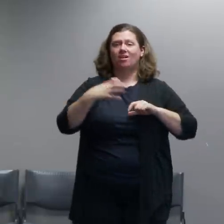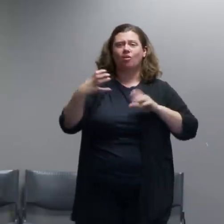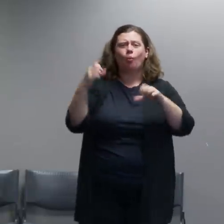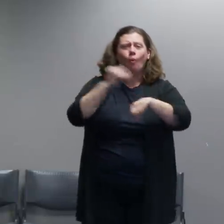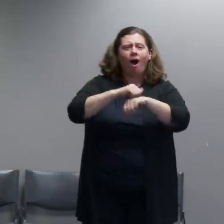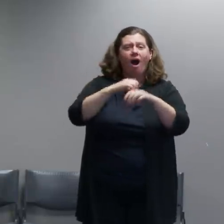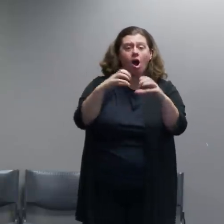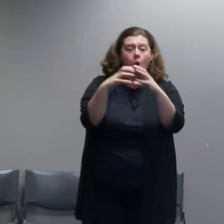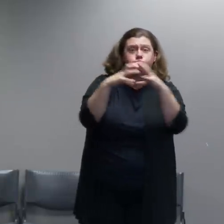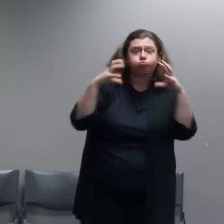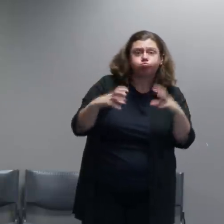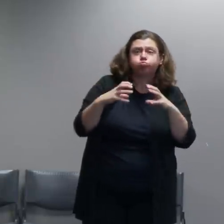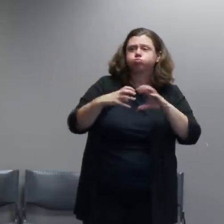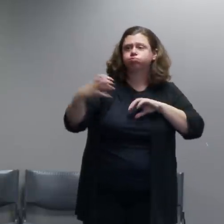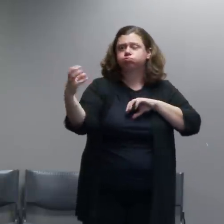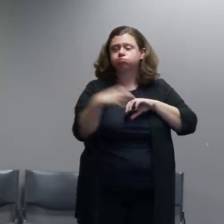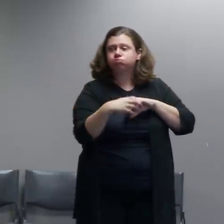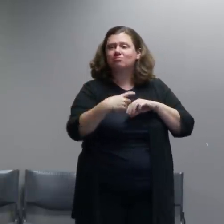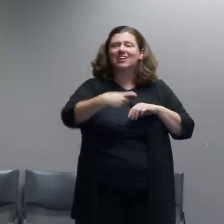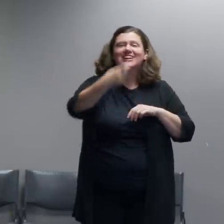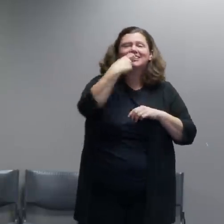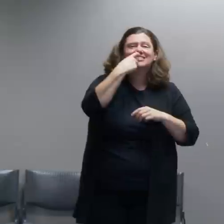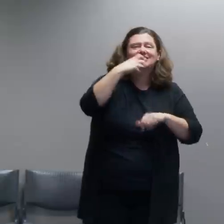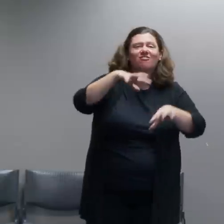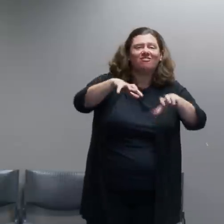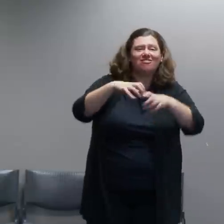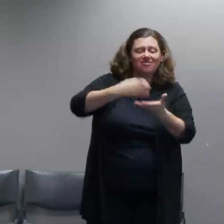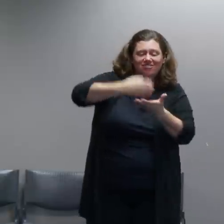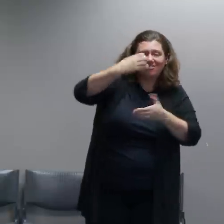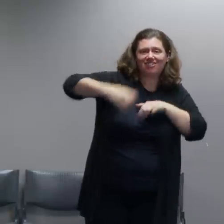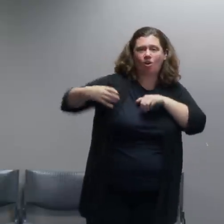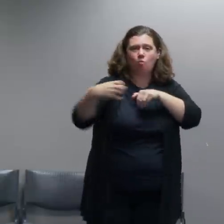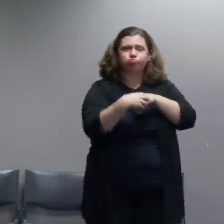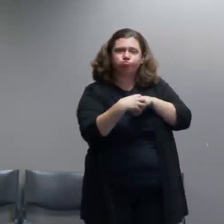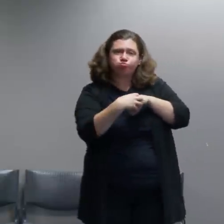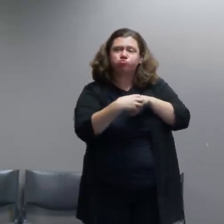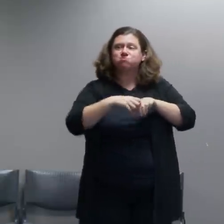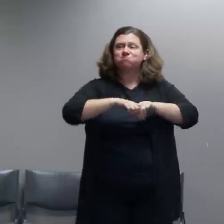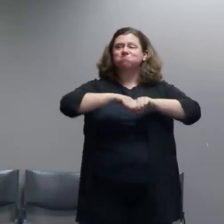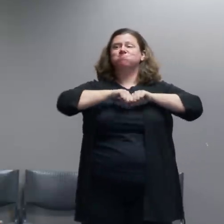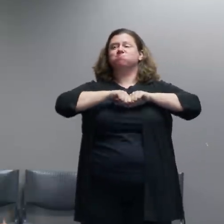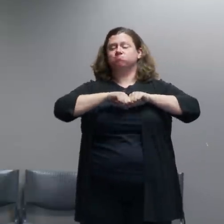The agitators will use paint-filled balloons, they'll throw